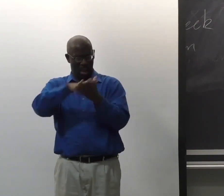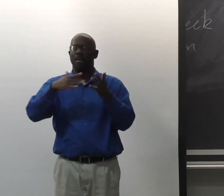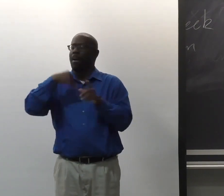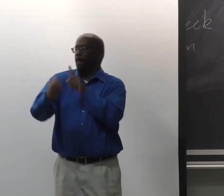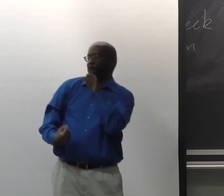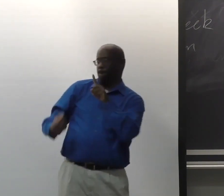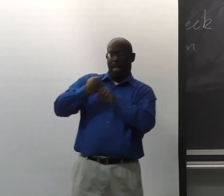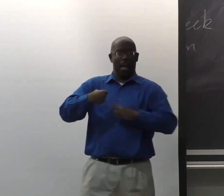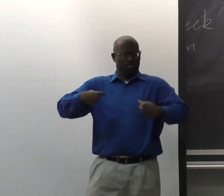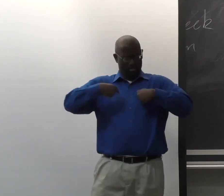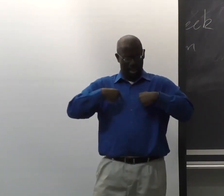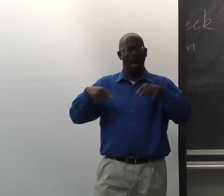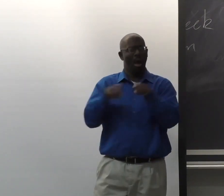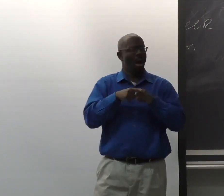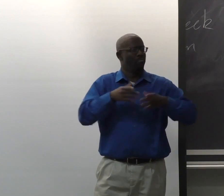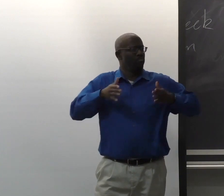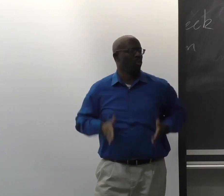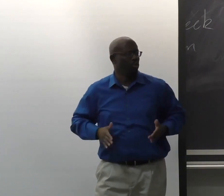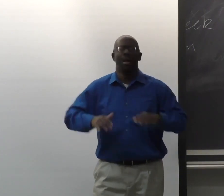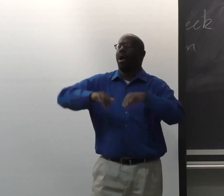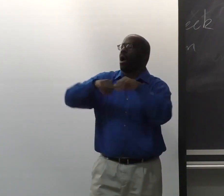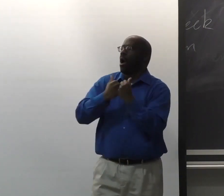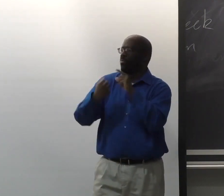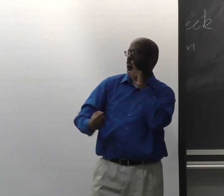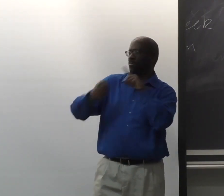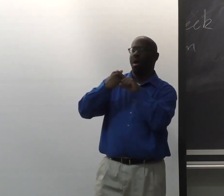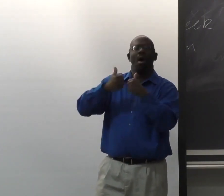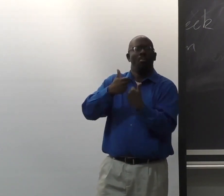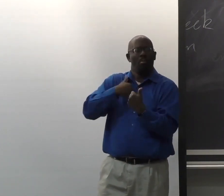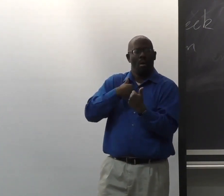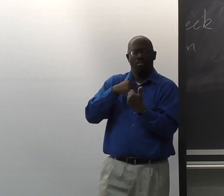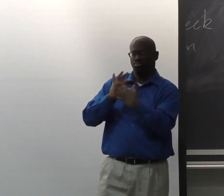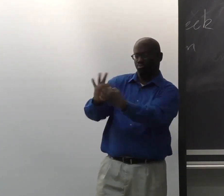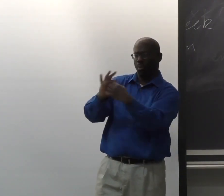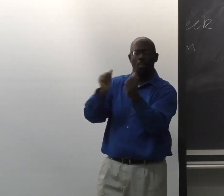So all of those layers impacts how I'm seen as a person